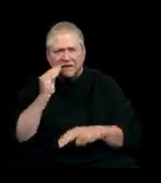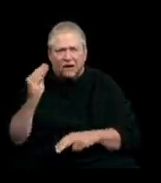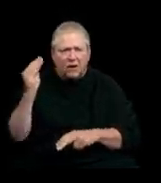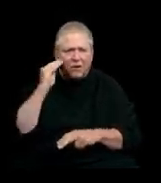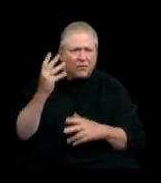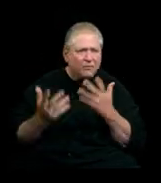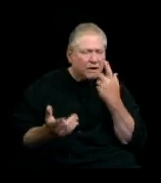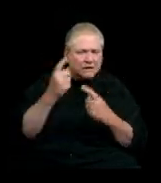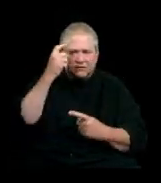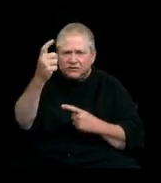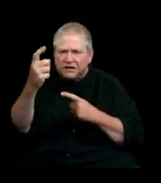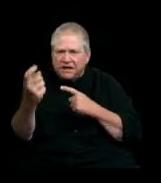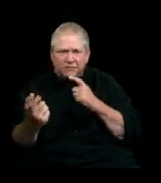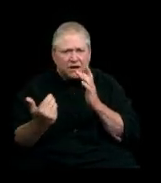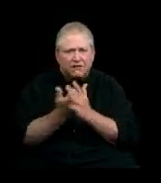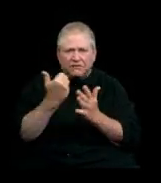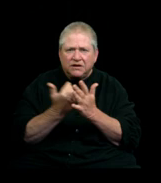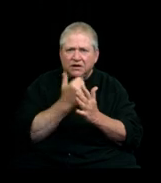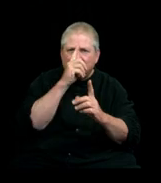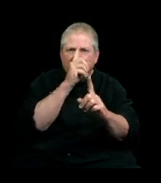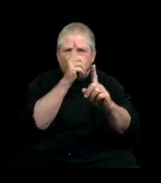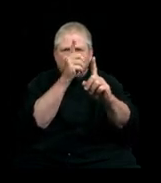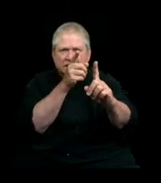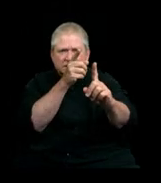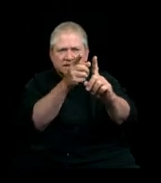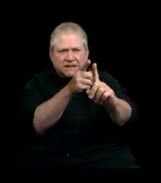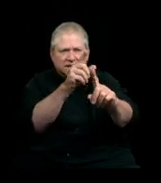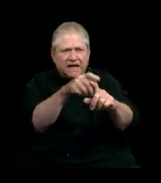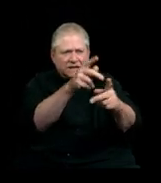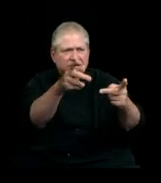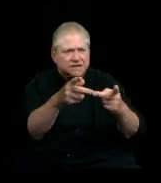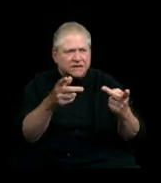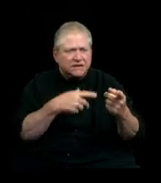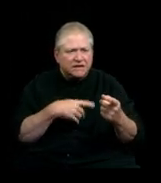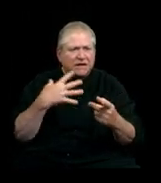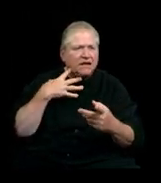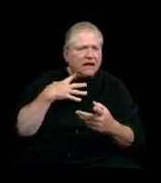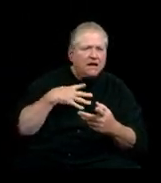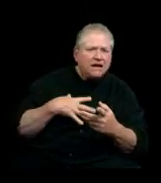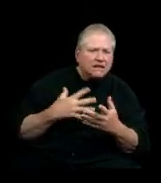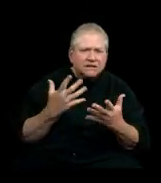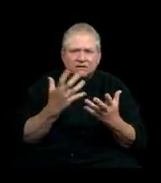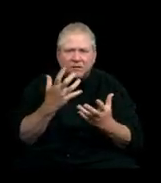Dream of a new destination Lust for something unknown